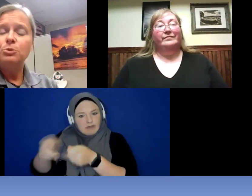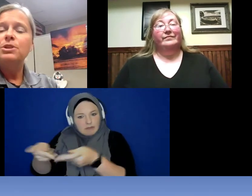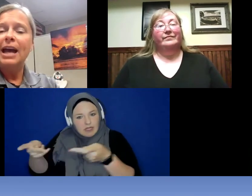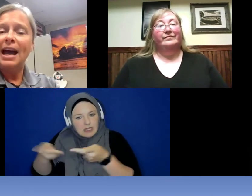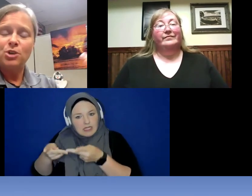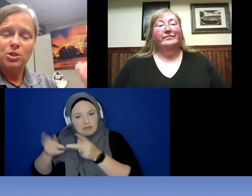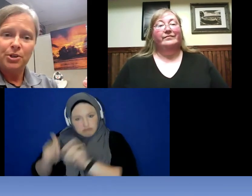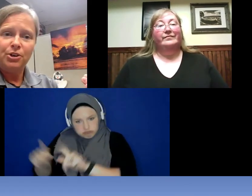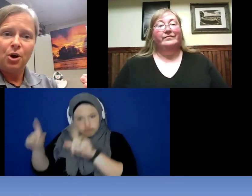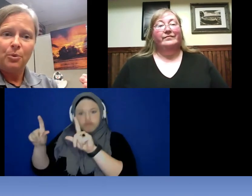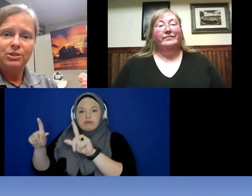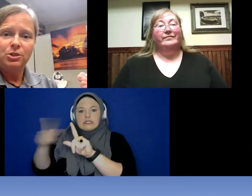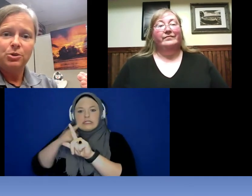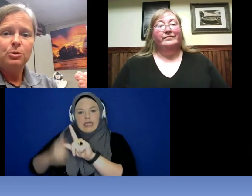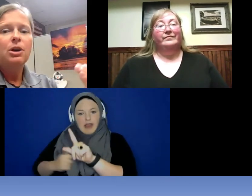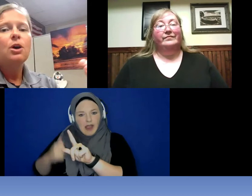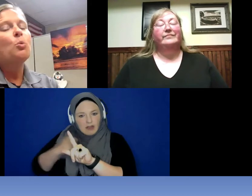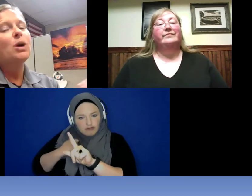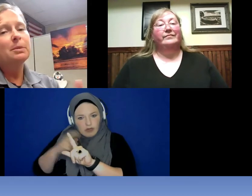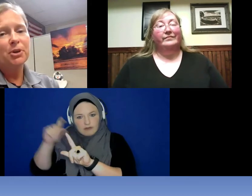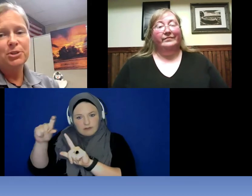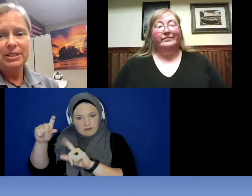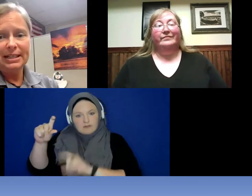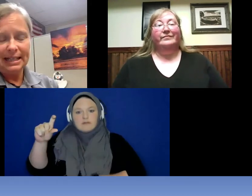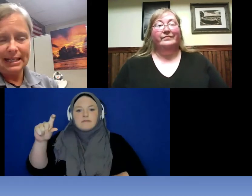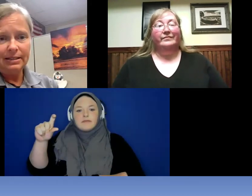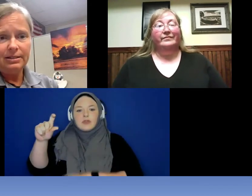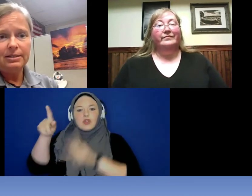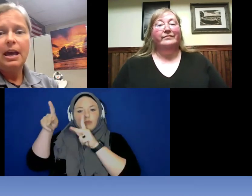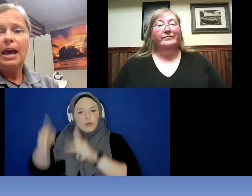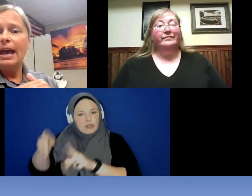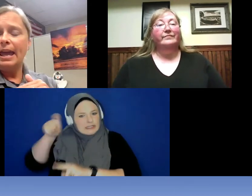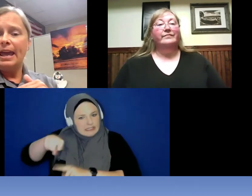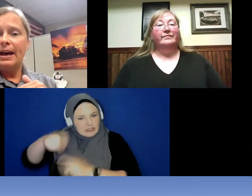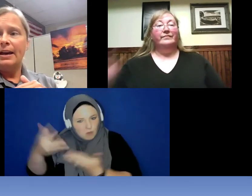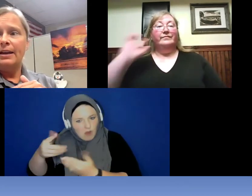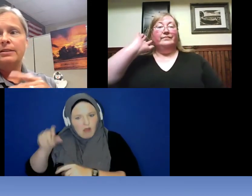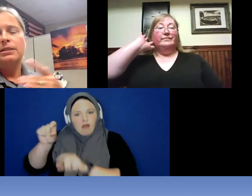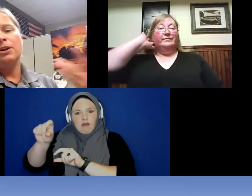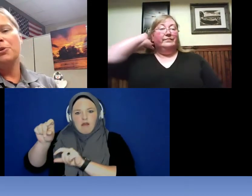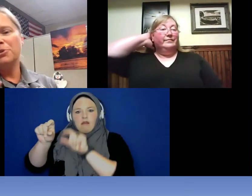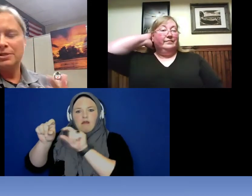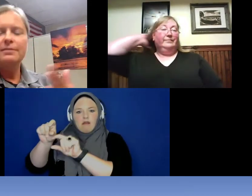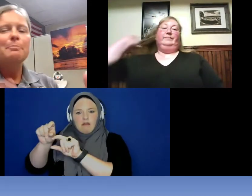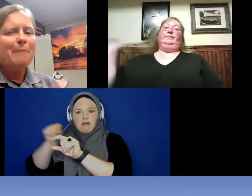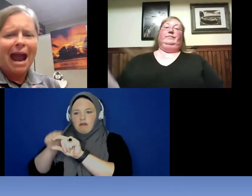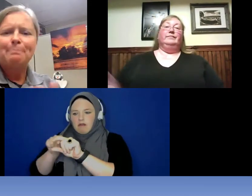, the address where you are going to what the person needs, and you know there is maps